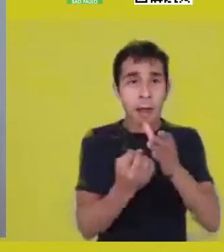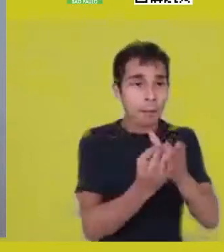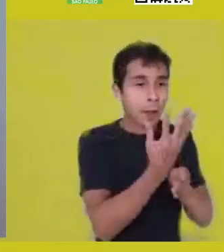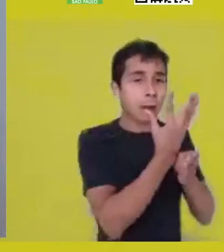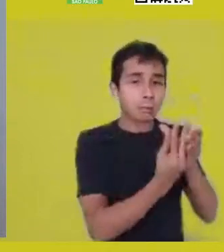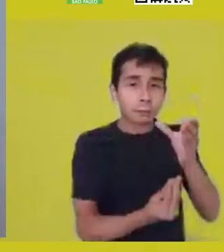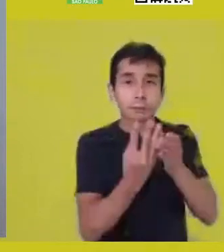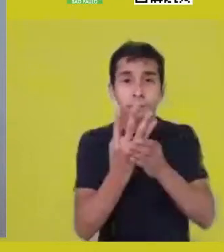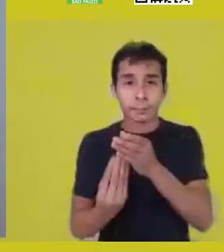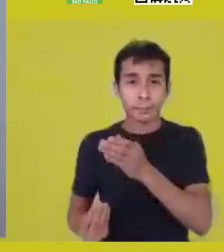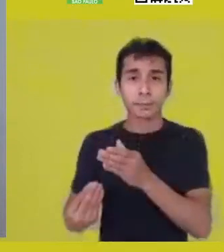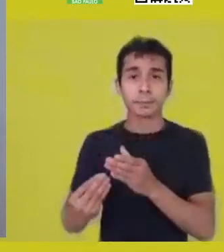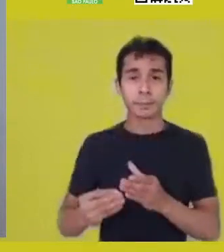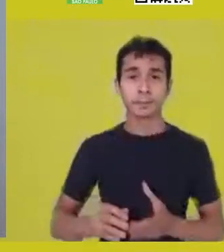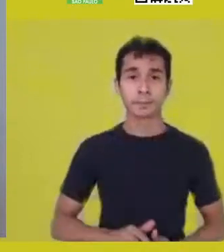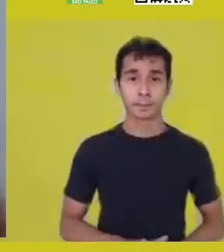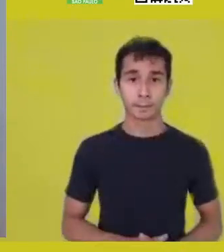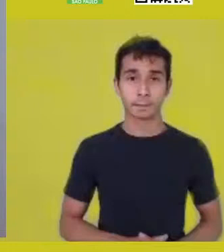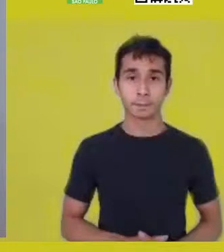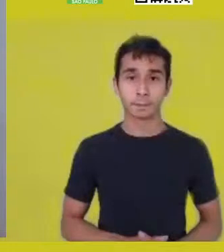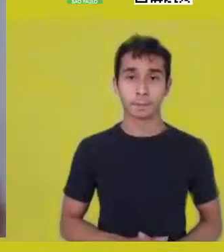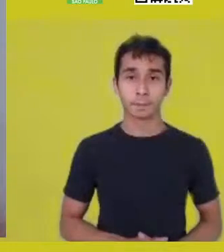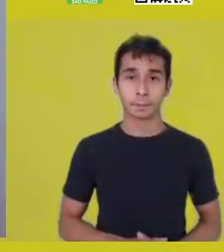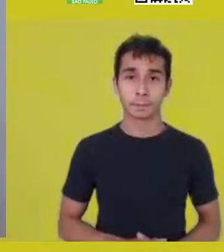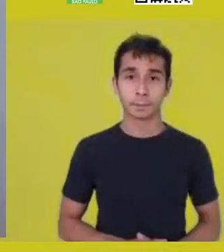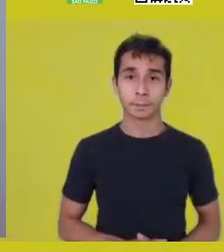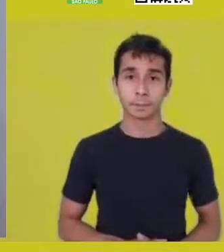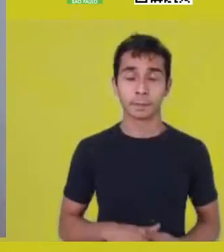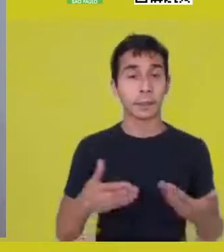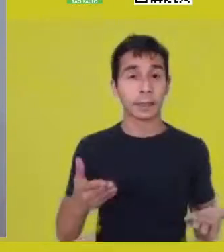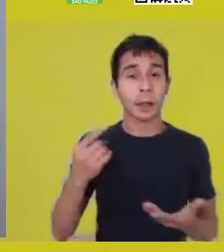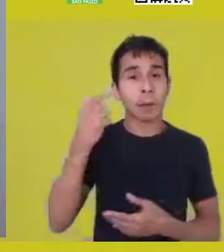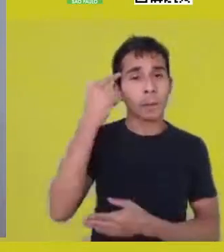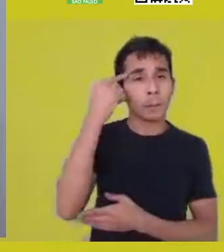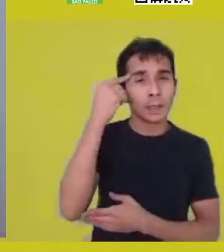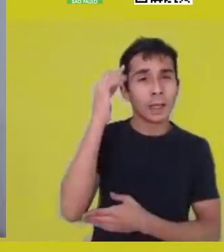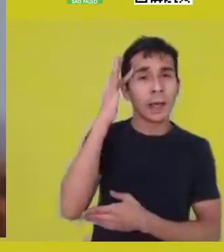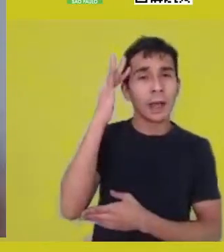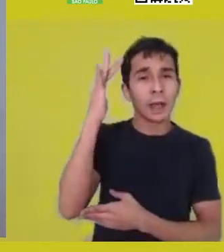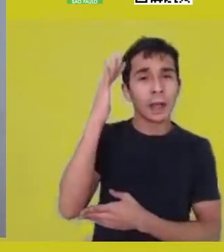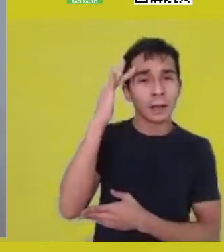So, it’s about thinking that from such a perspective